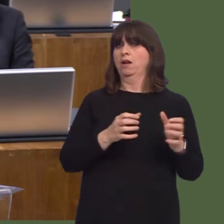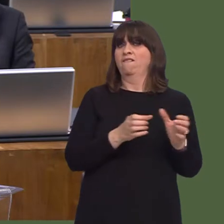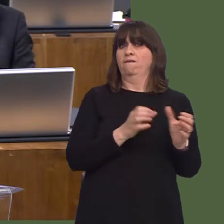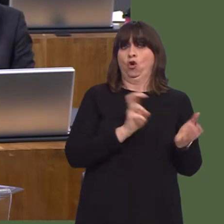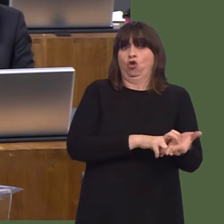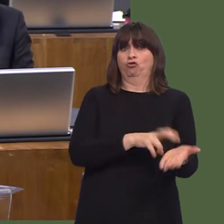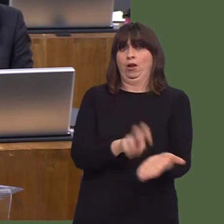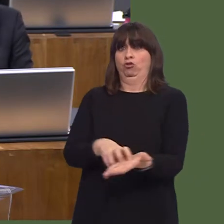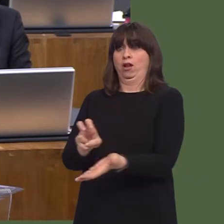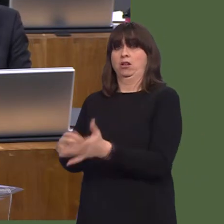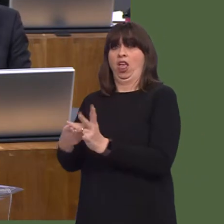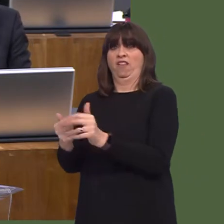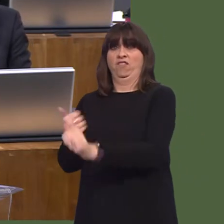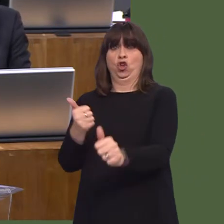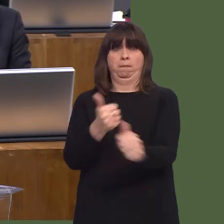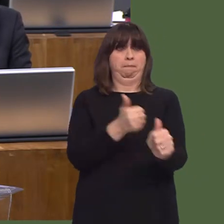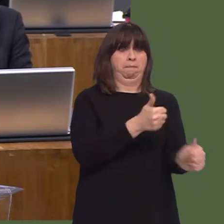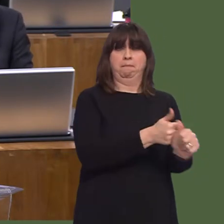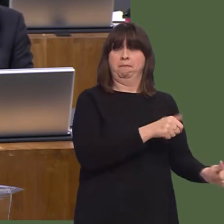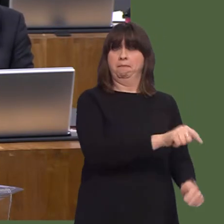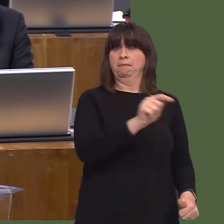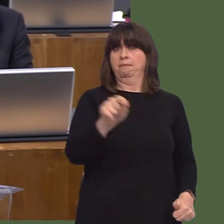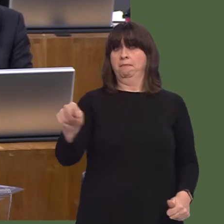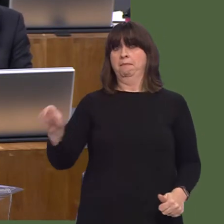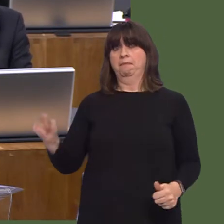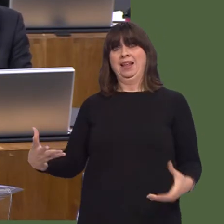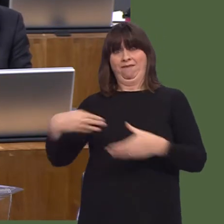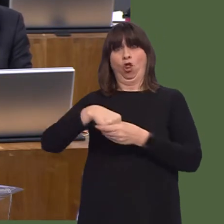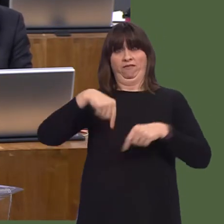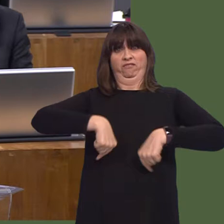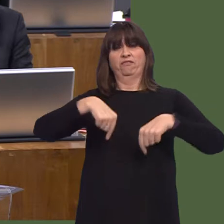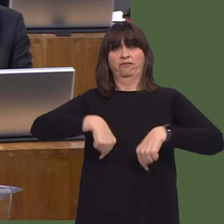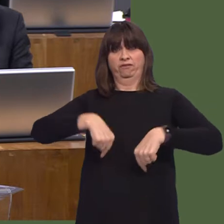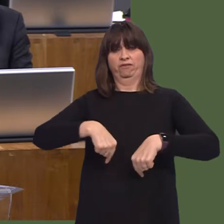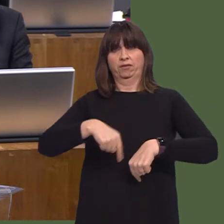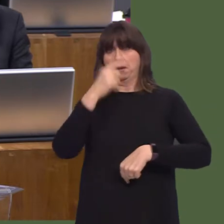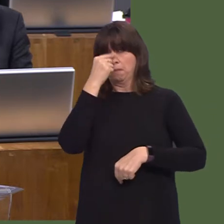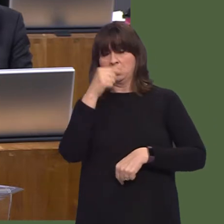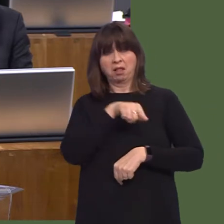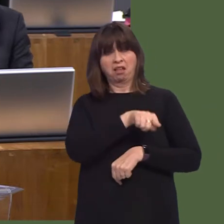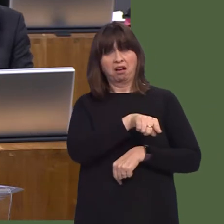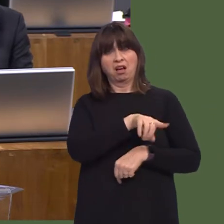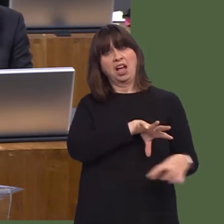In the 20 years that you've been in Government here in Wales, or the nearly 20 years you've